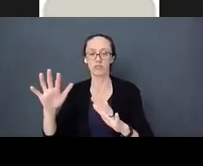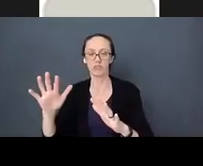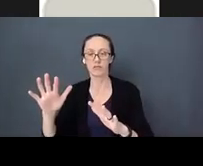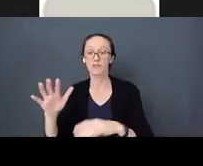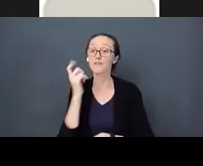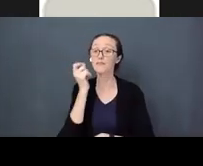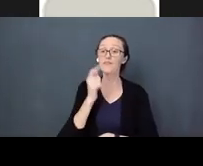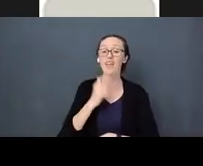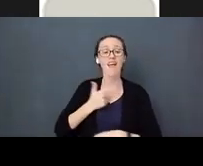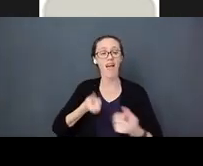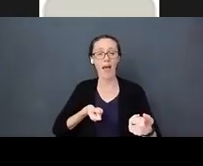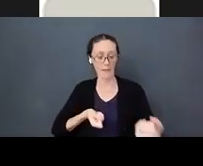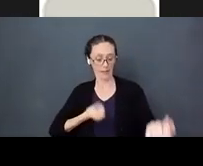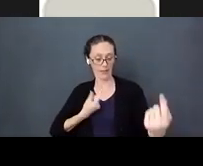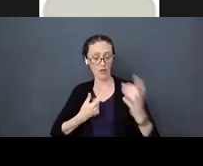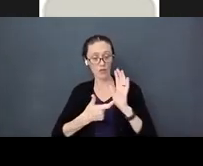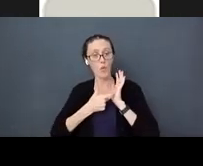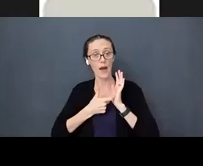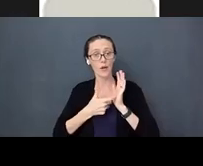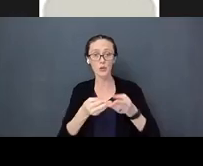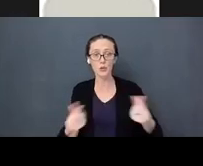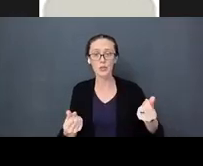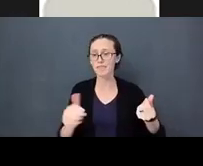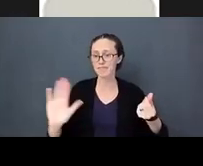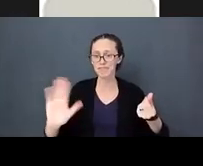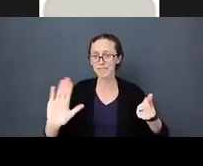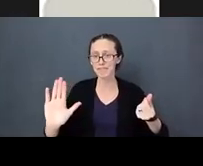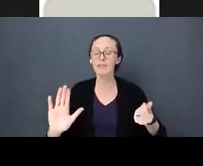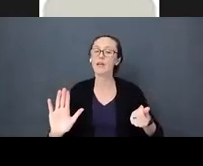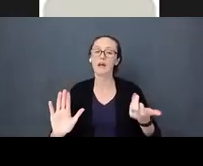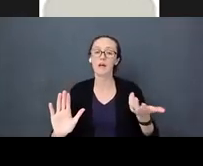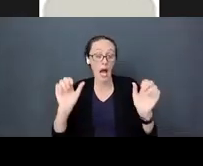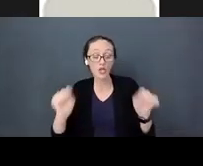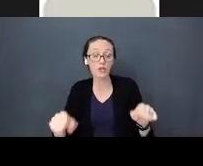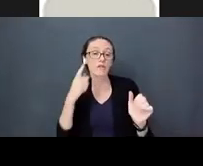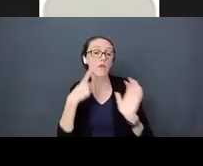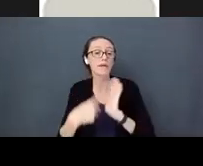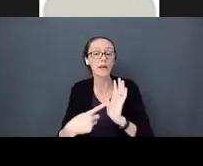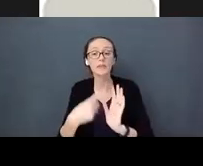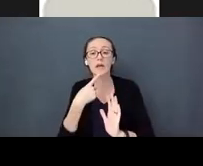you are so sorry or your loss. I don’t have to solve anything. All I am doing is understanding.